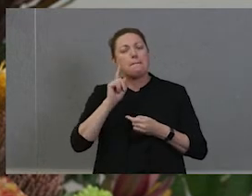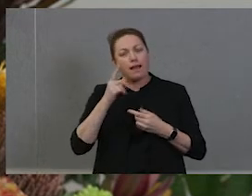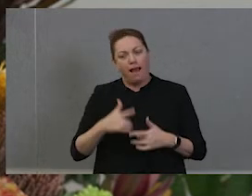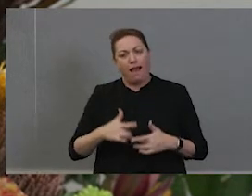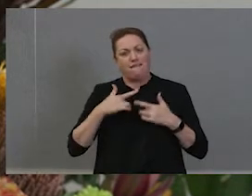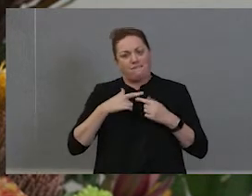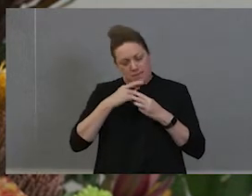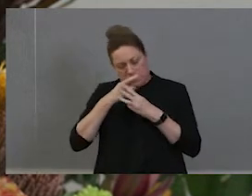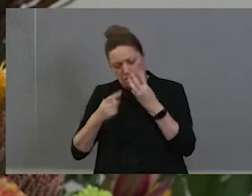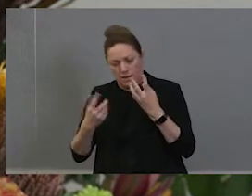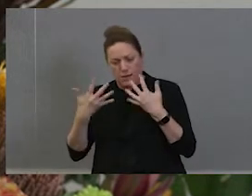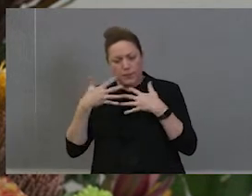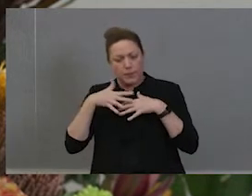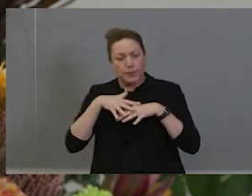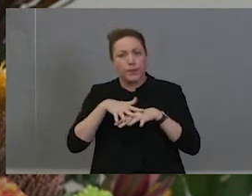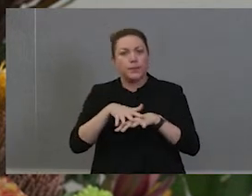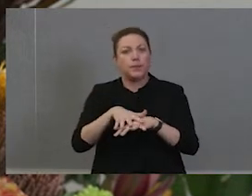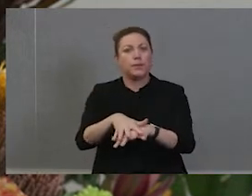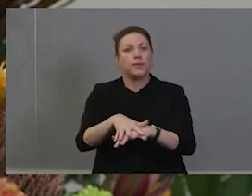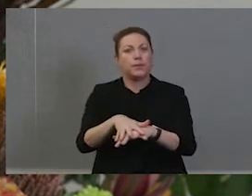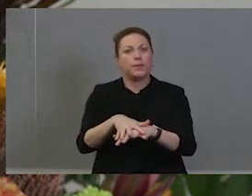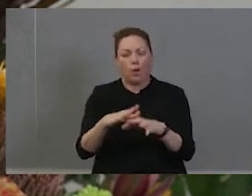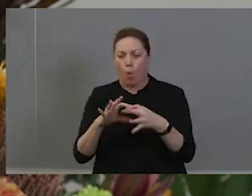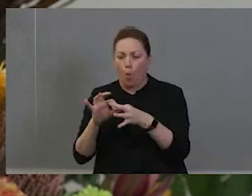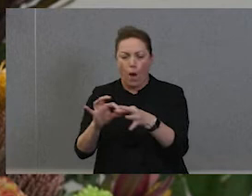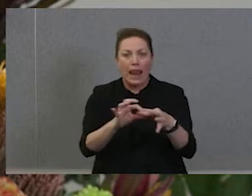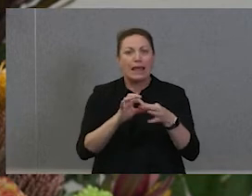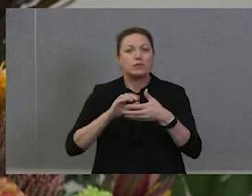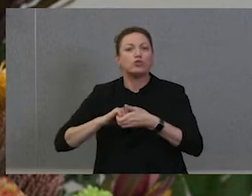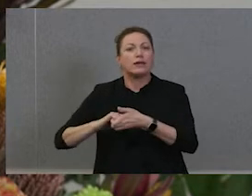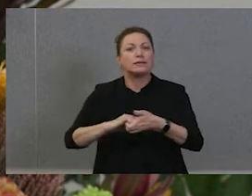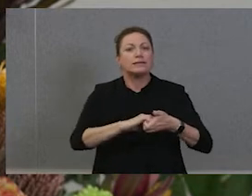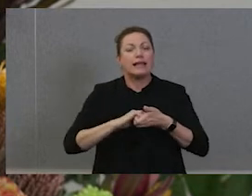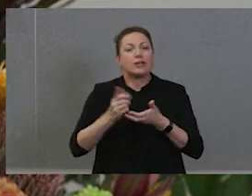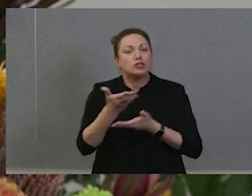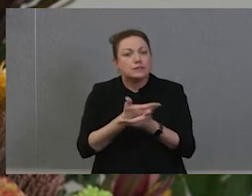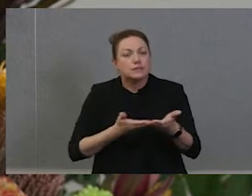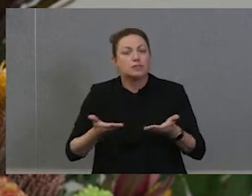that come through through reconciliation discussions and and the week that we're having.